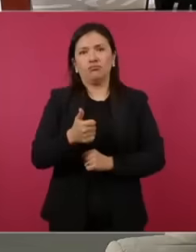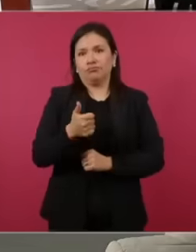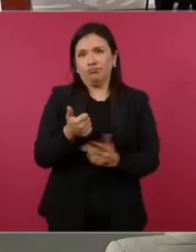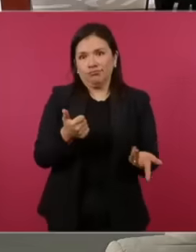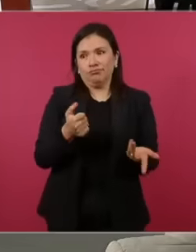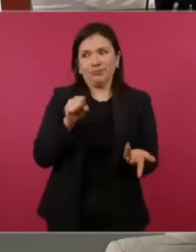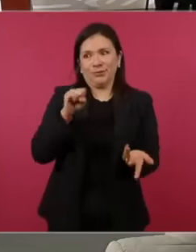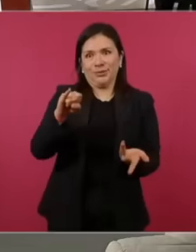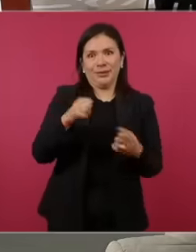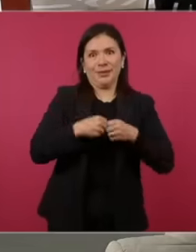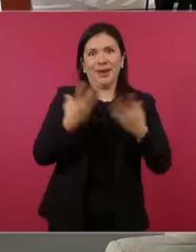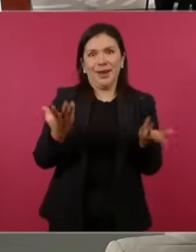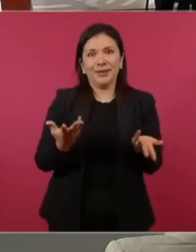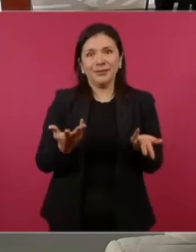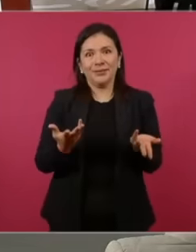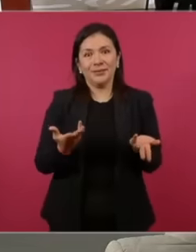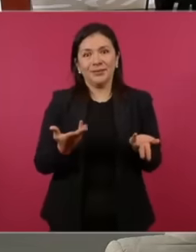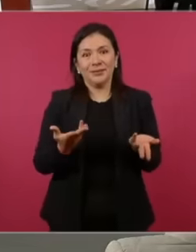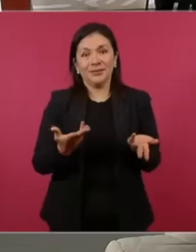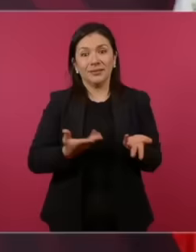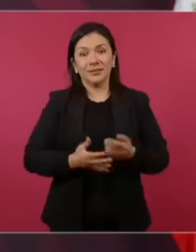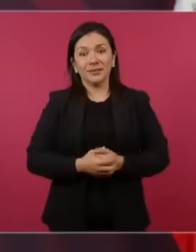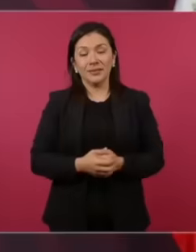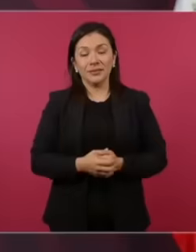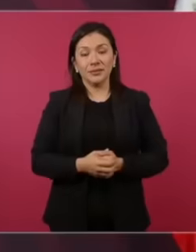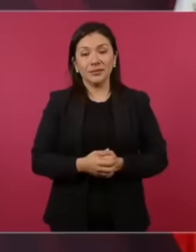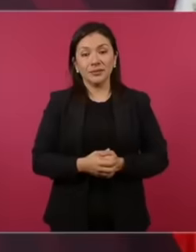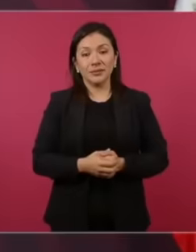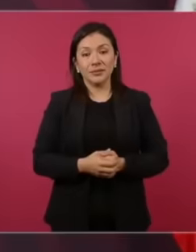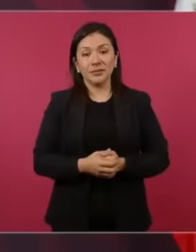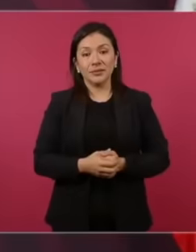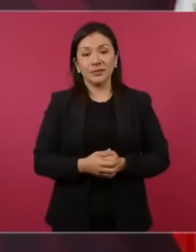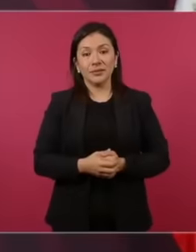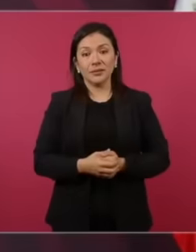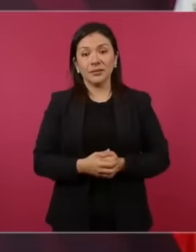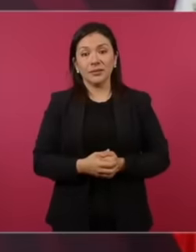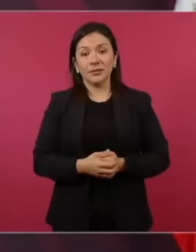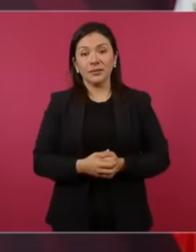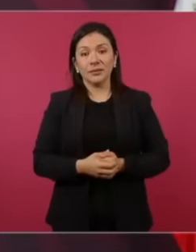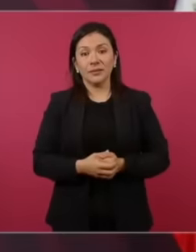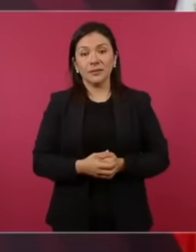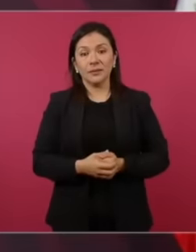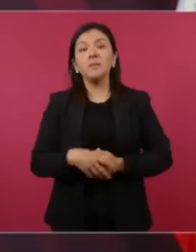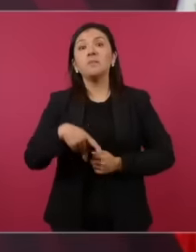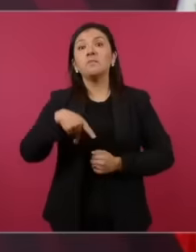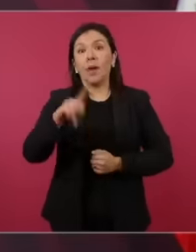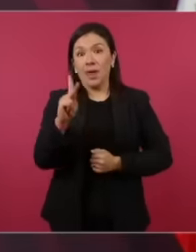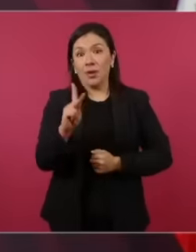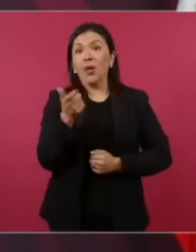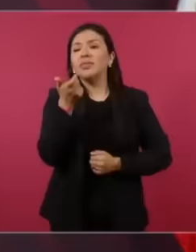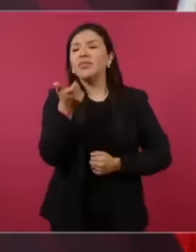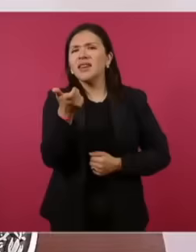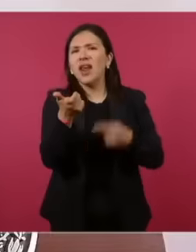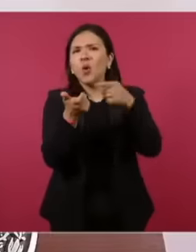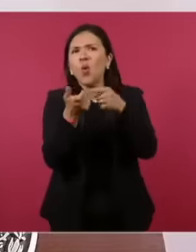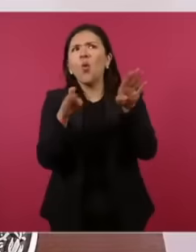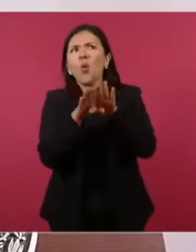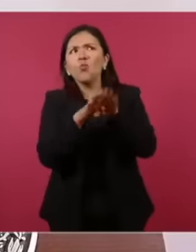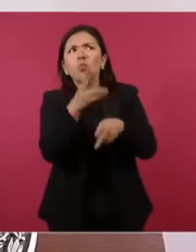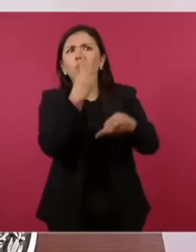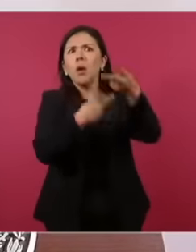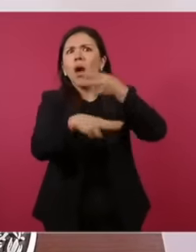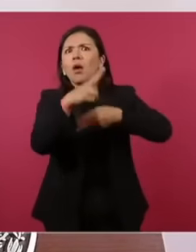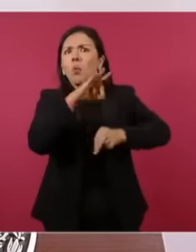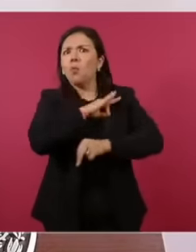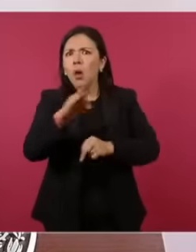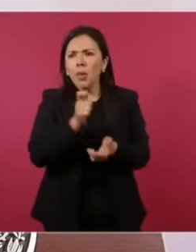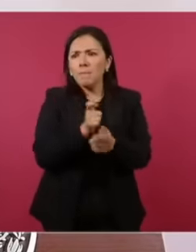welfare programs But where was the money obtained to finance the